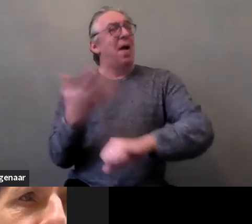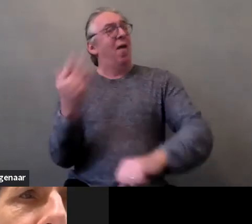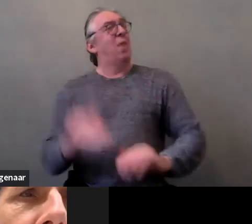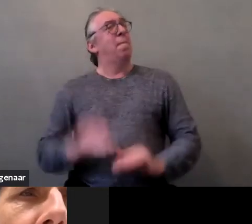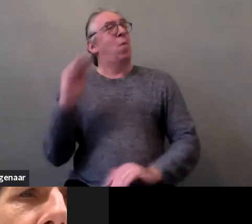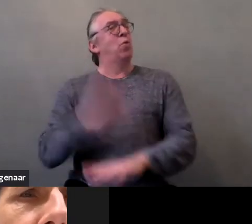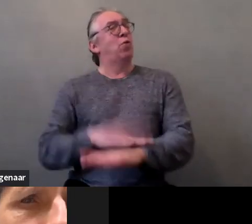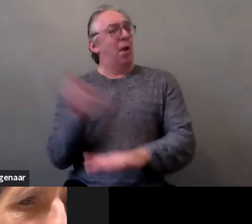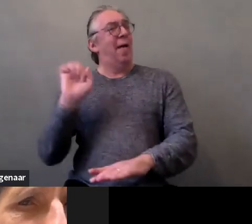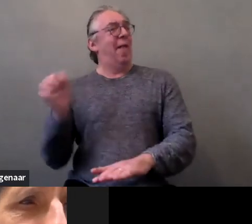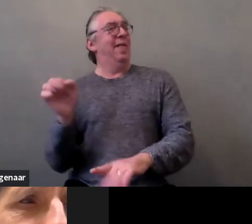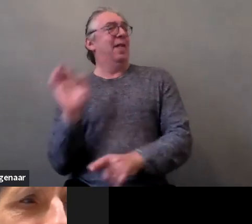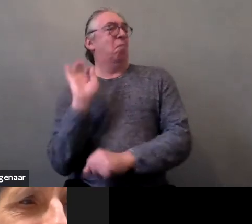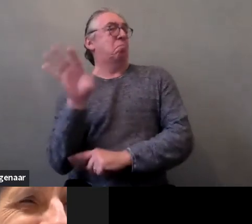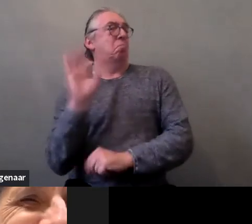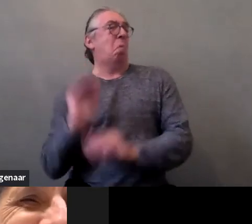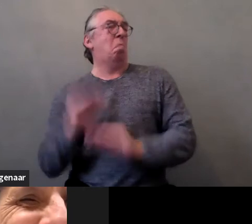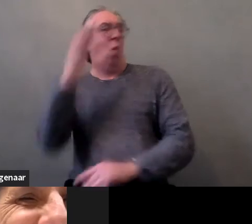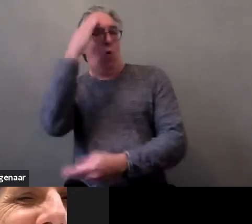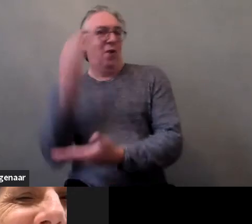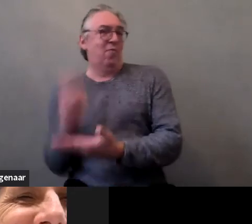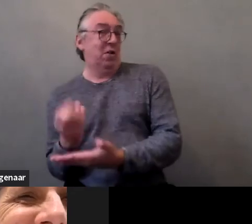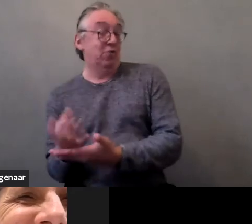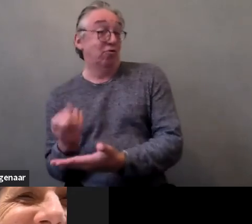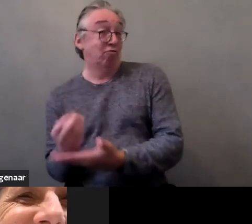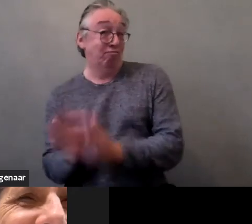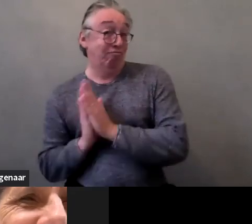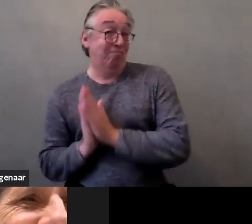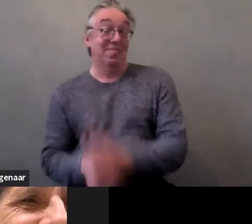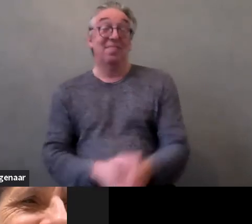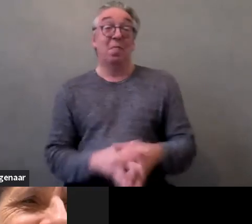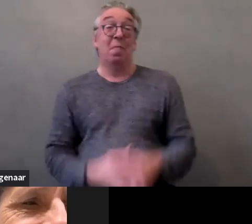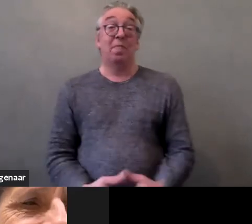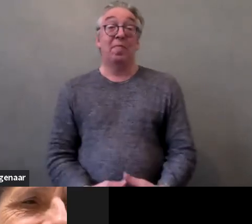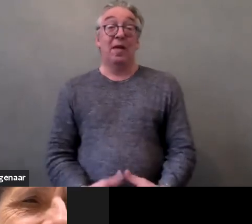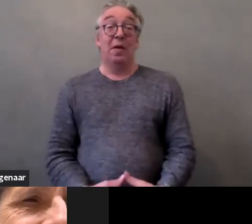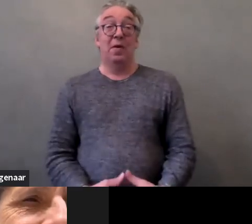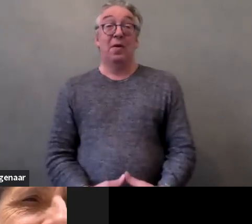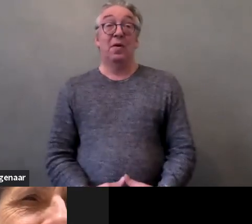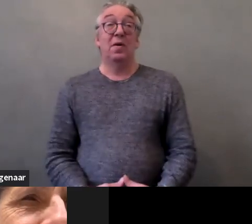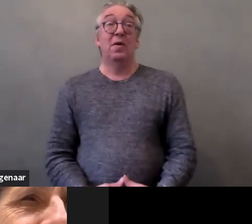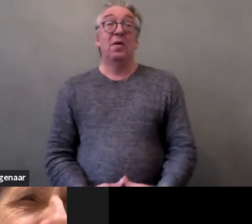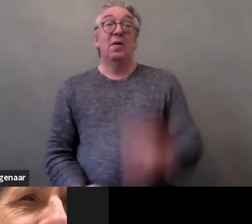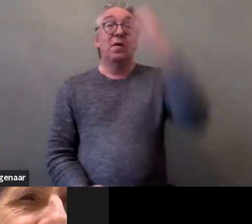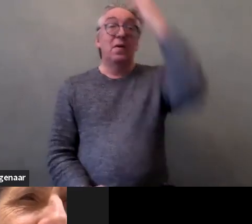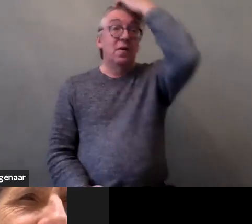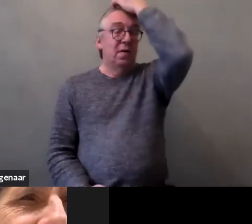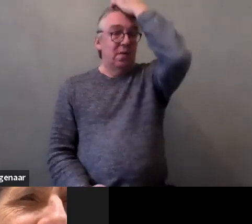you can offer more information. Okay? And the participants will have the presentations?